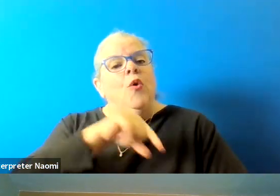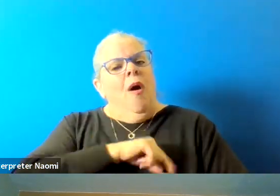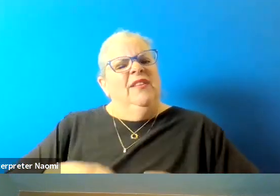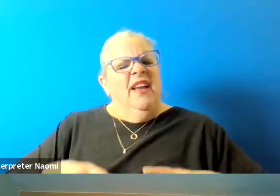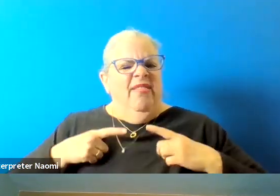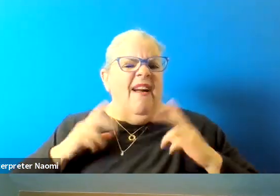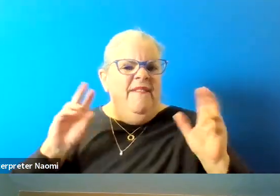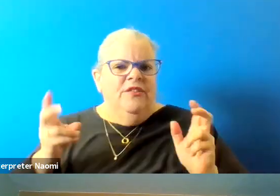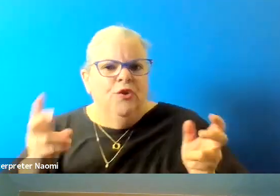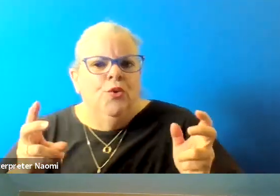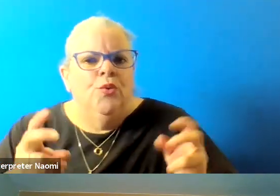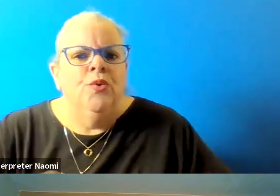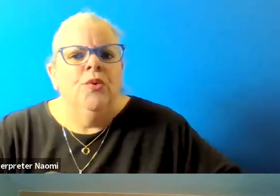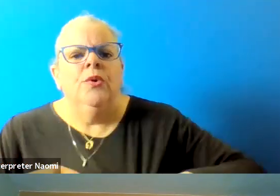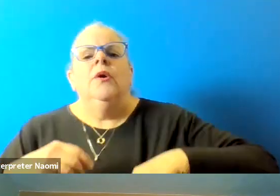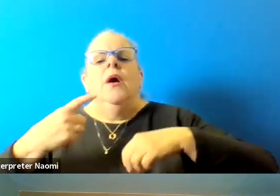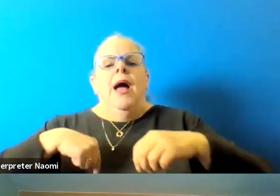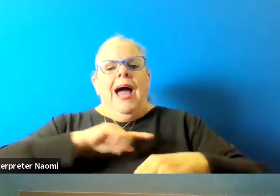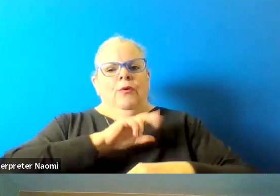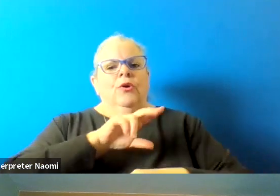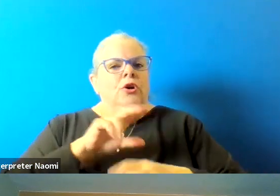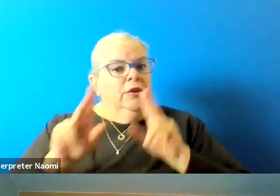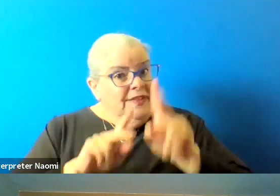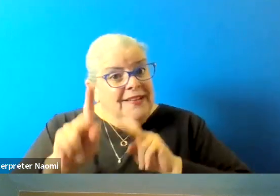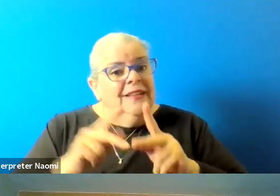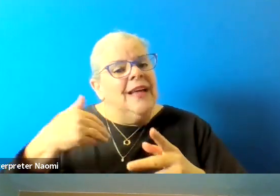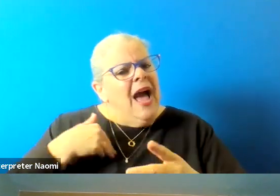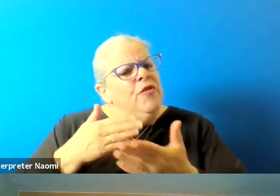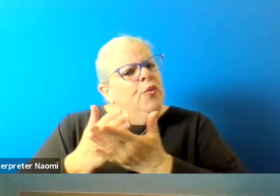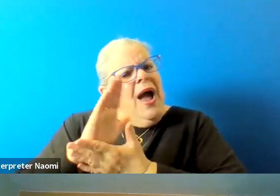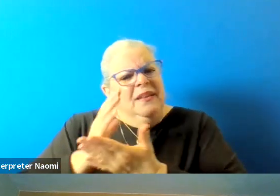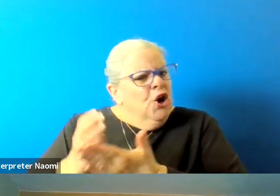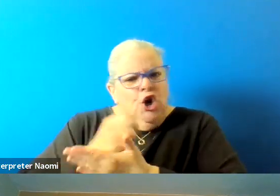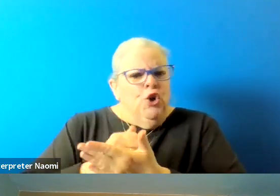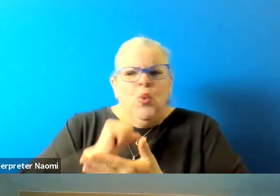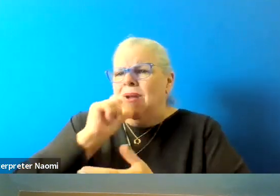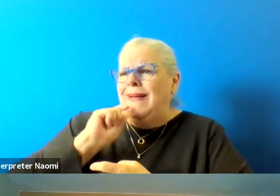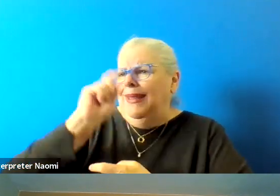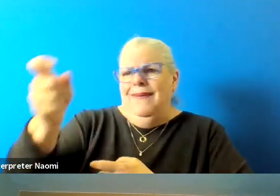And what our citizens have earned it we're not given anything away,